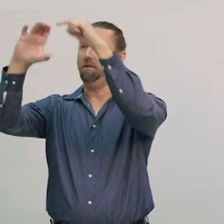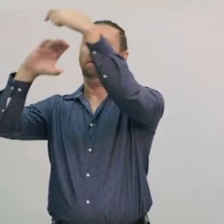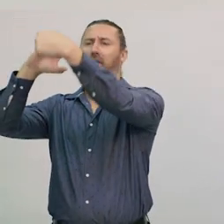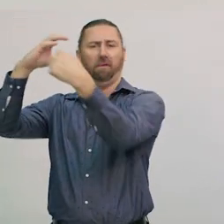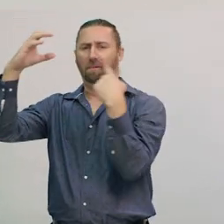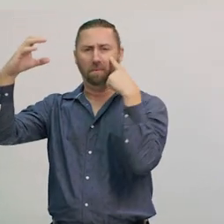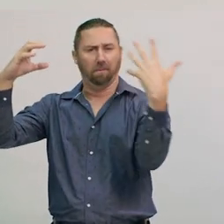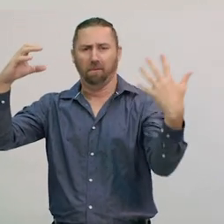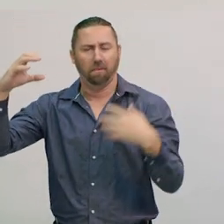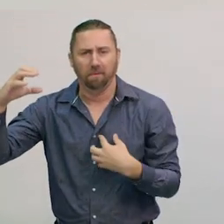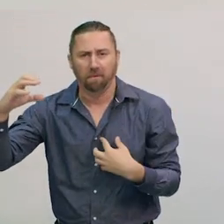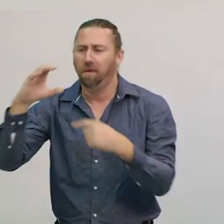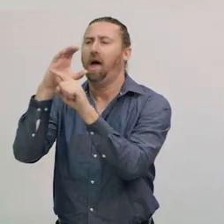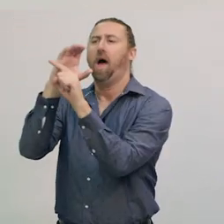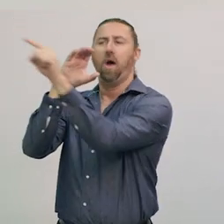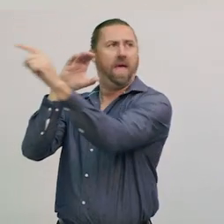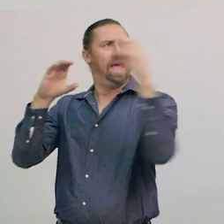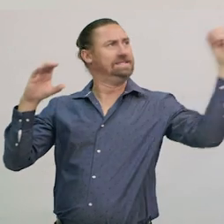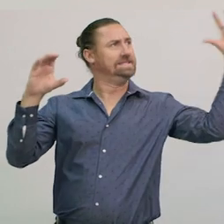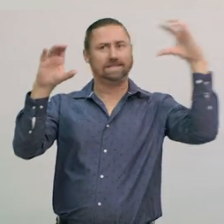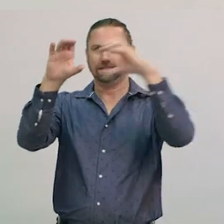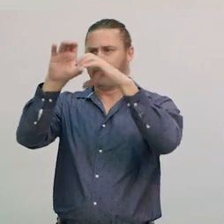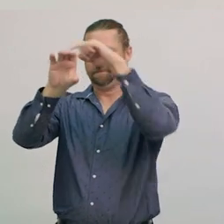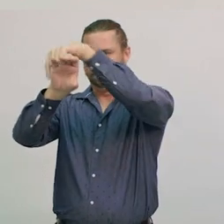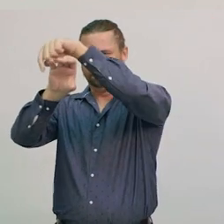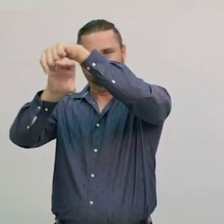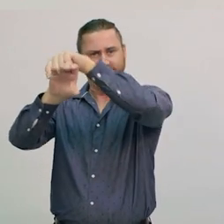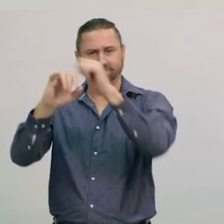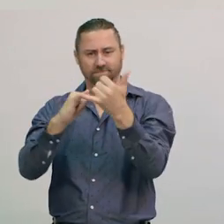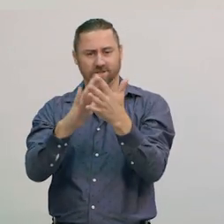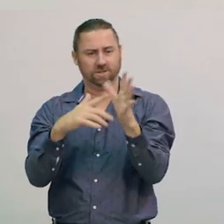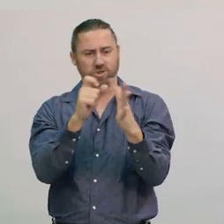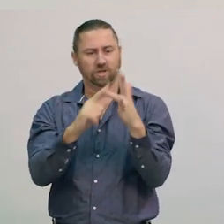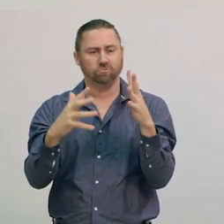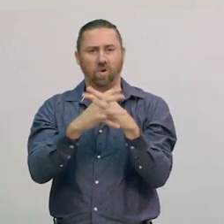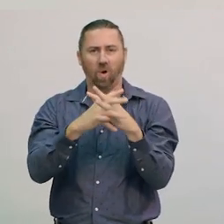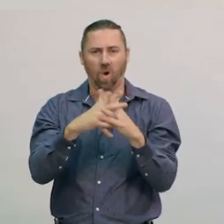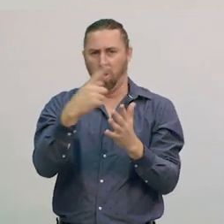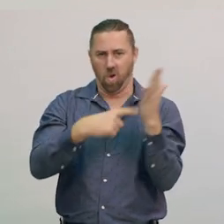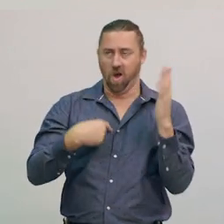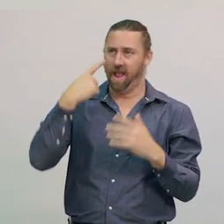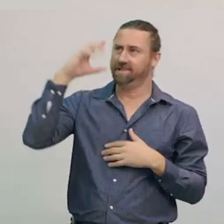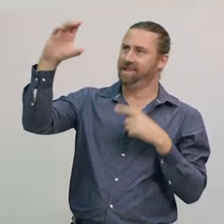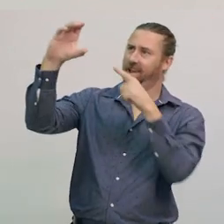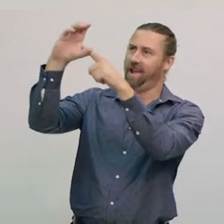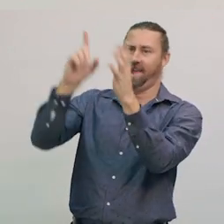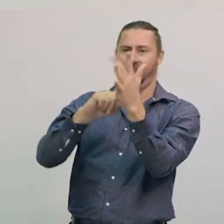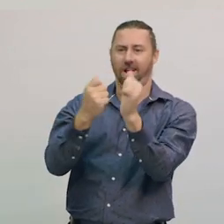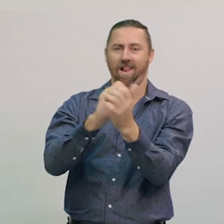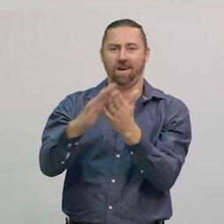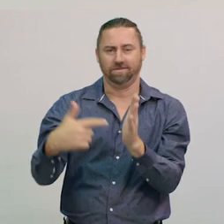while the other half of the Moon, faces away from the Sun, in shadow. Today, we’re going to explore more about the Moon,